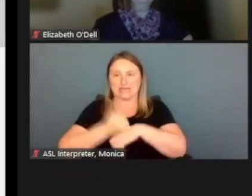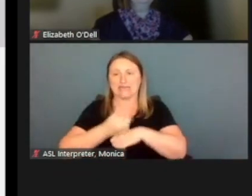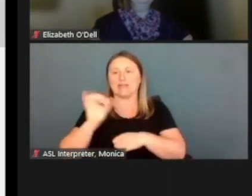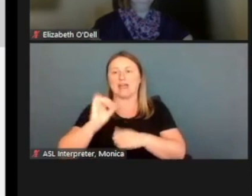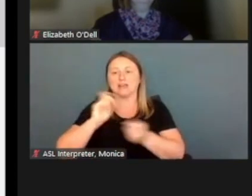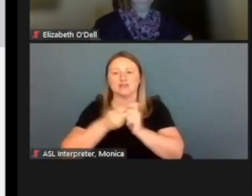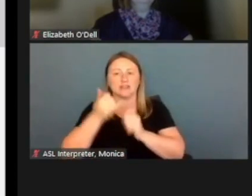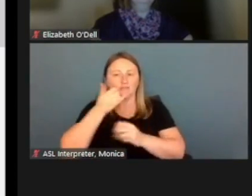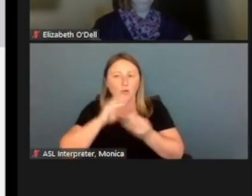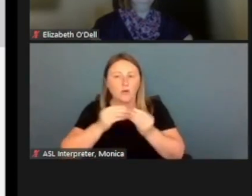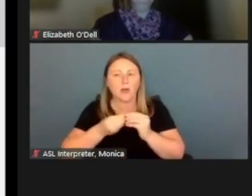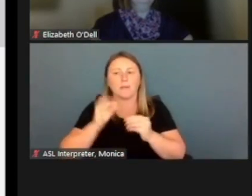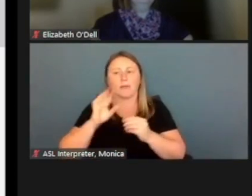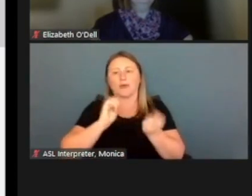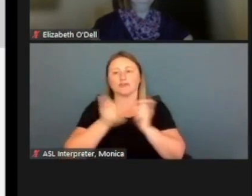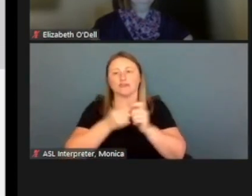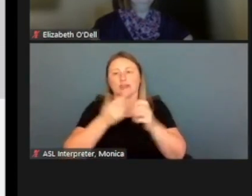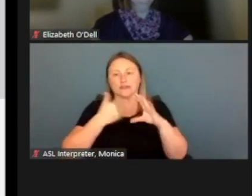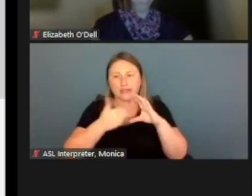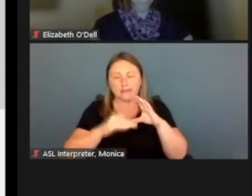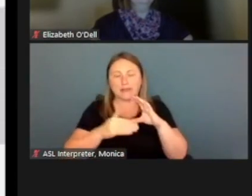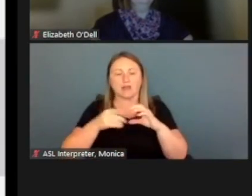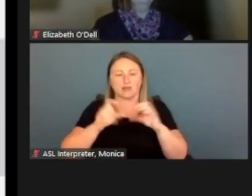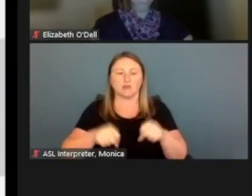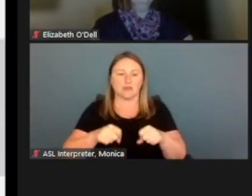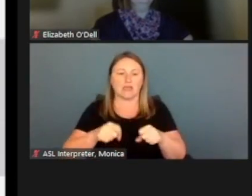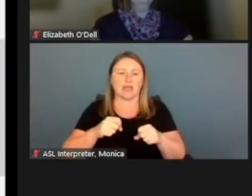or email for logging in, they can do that here.